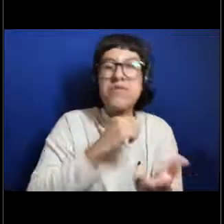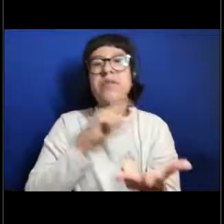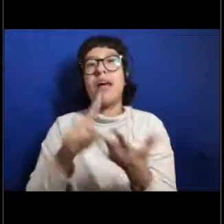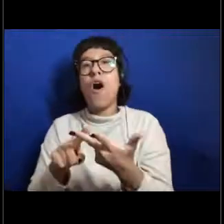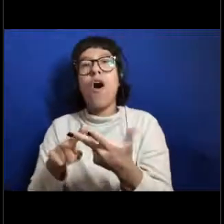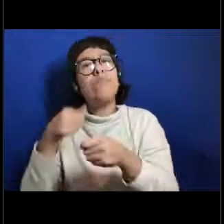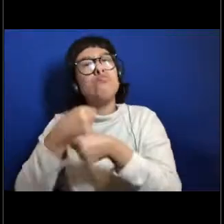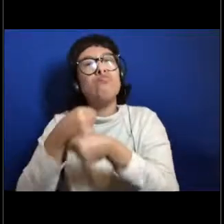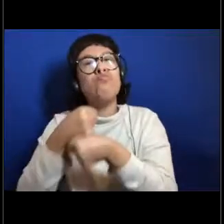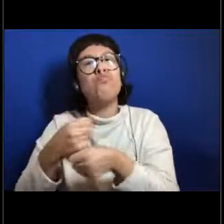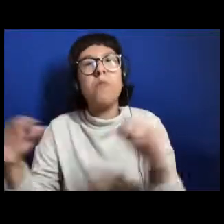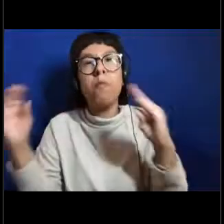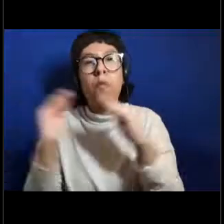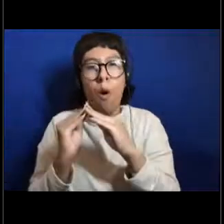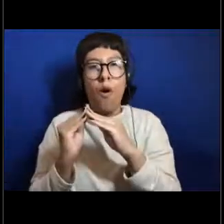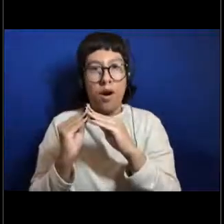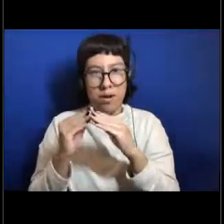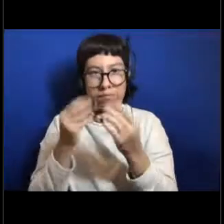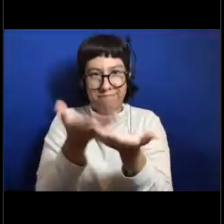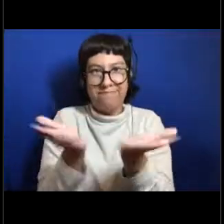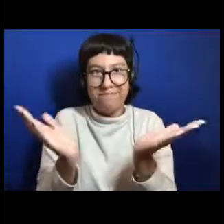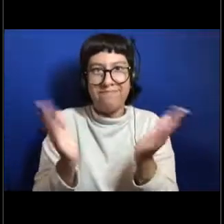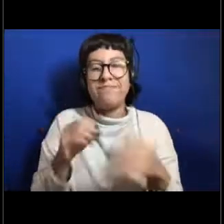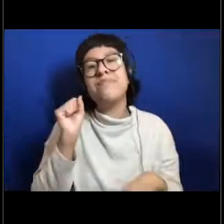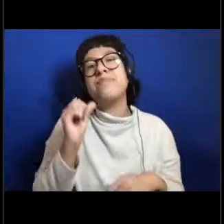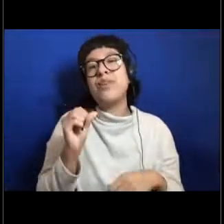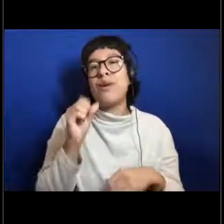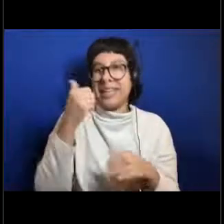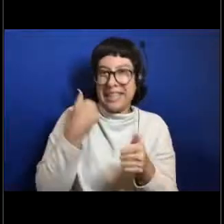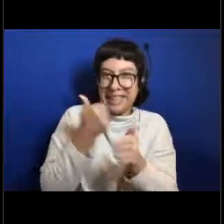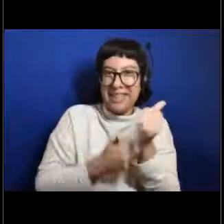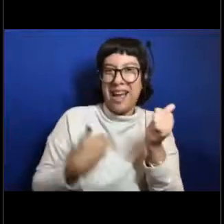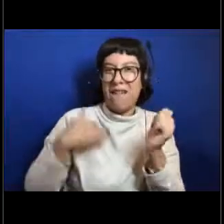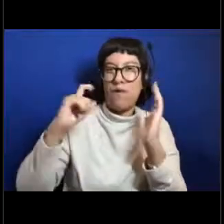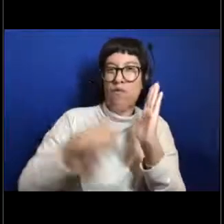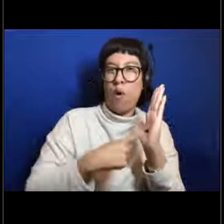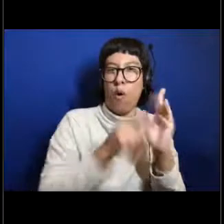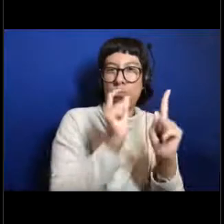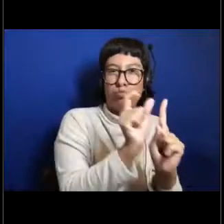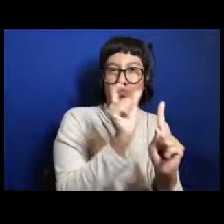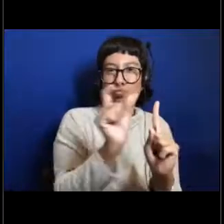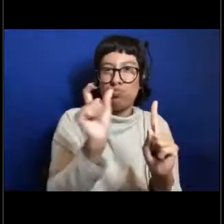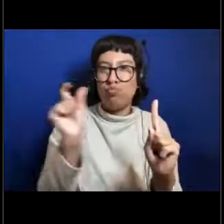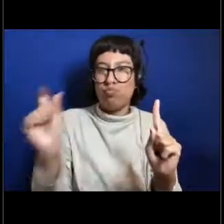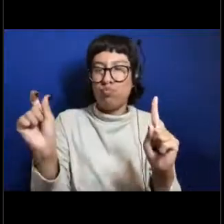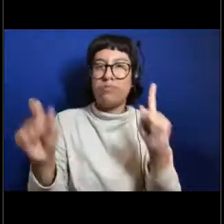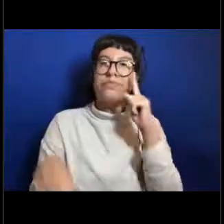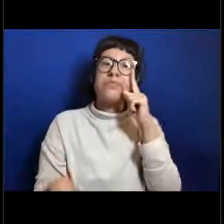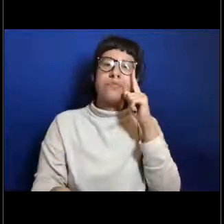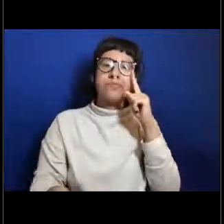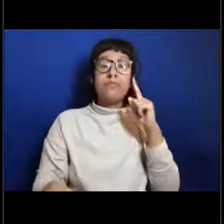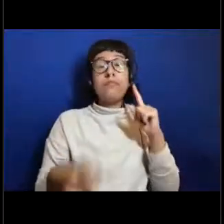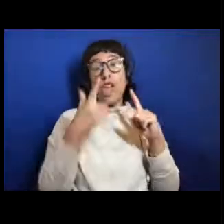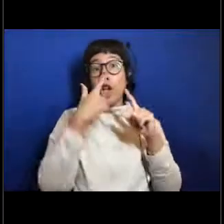which area might be specialized for which thing. And sometimes (mumbles) siphonophore, it'll look pretty uniform like this one